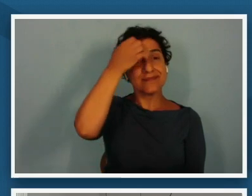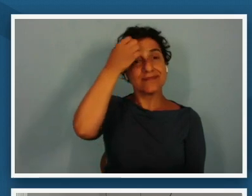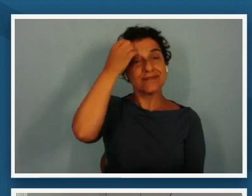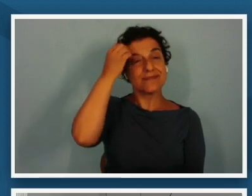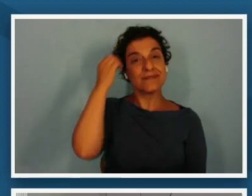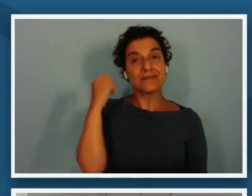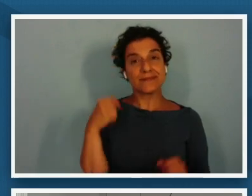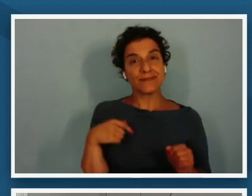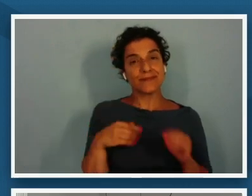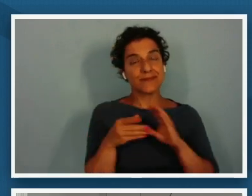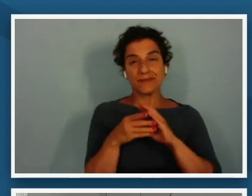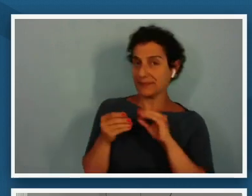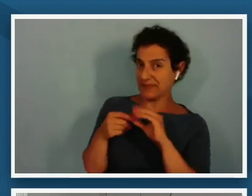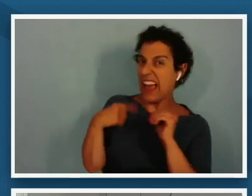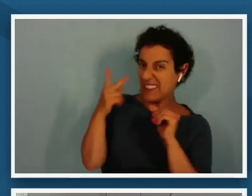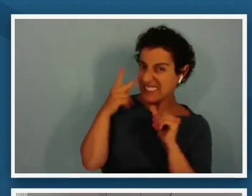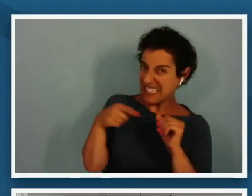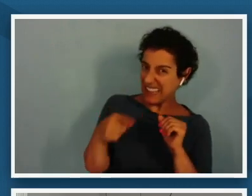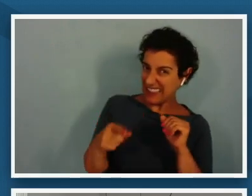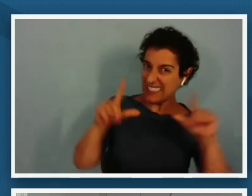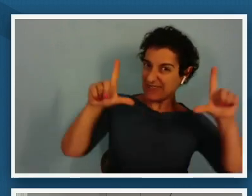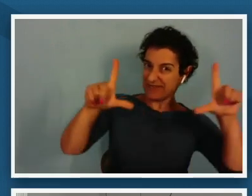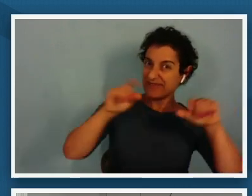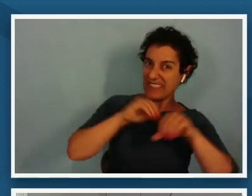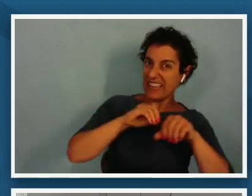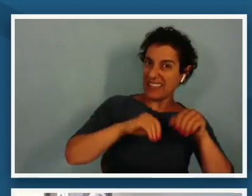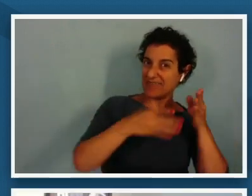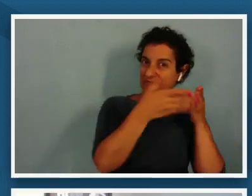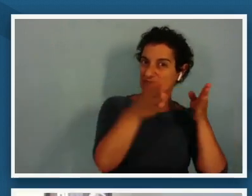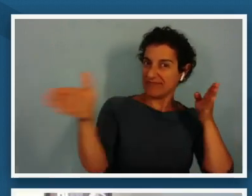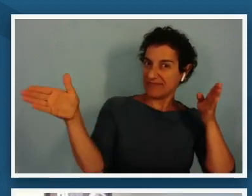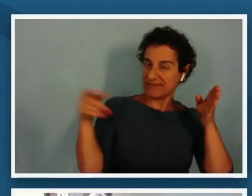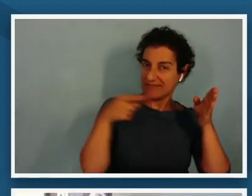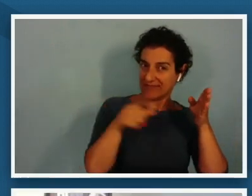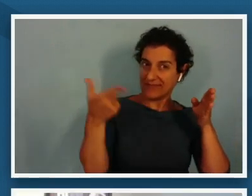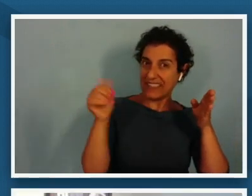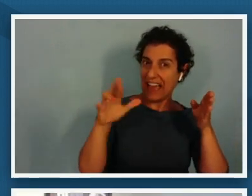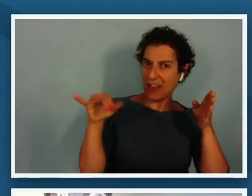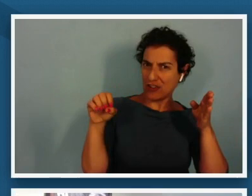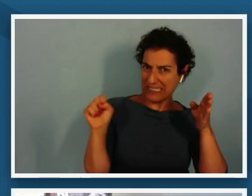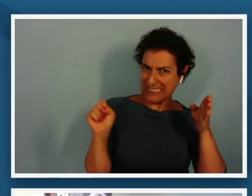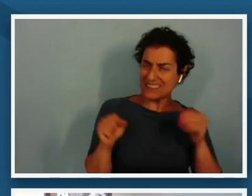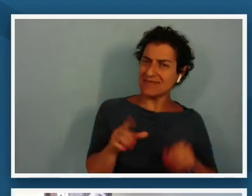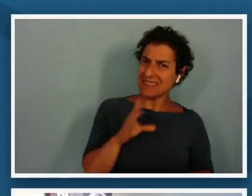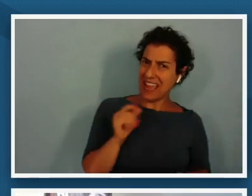galleries and um it really is um it